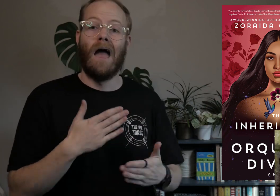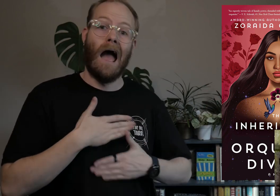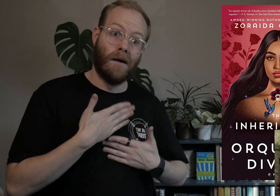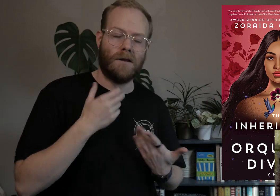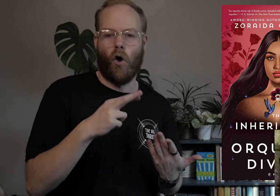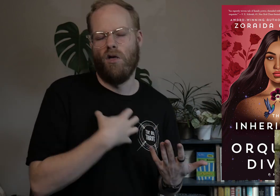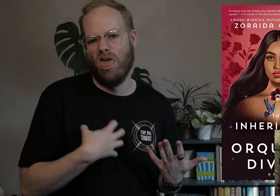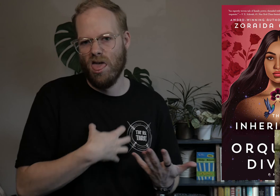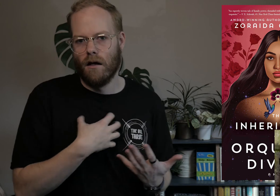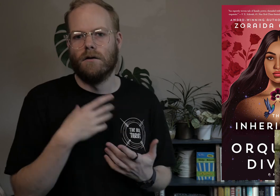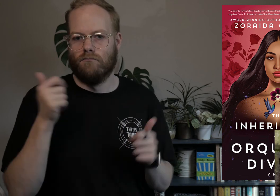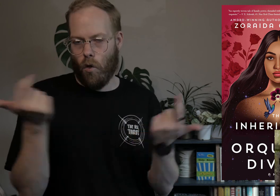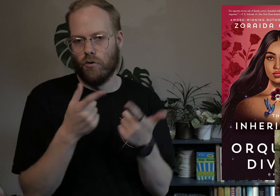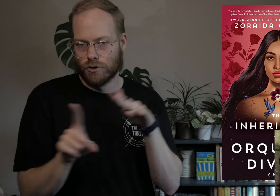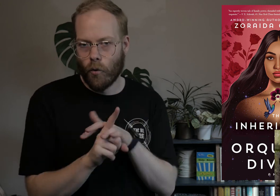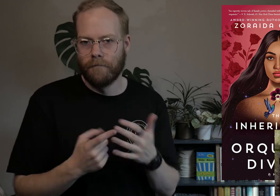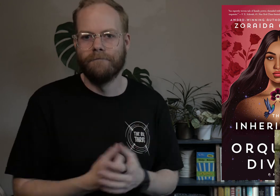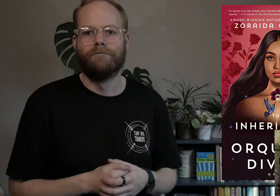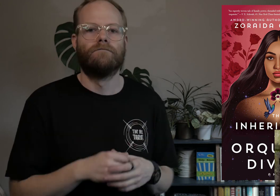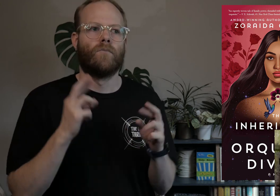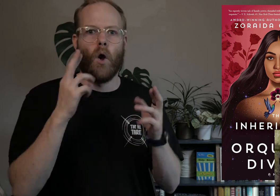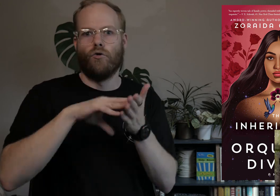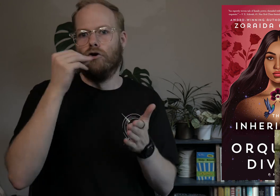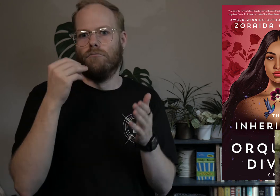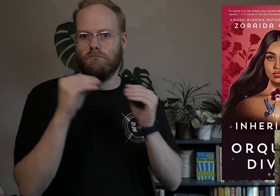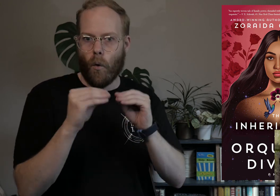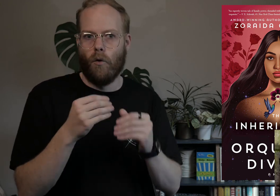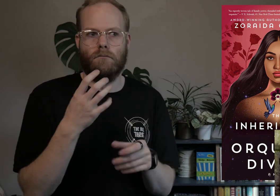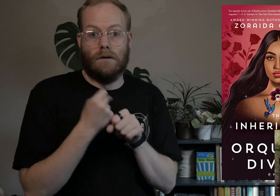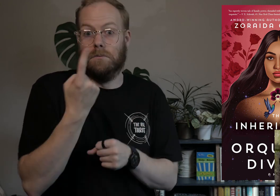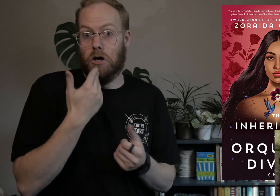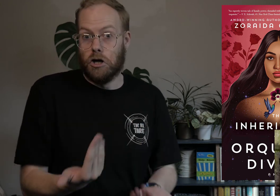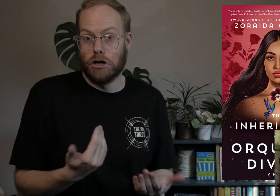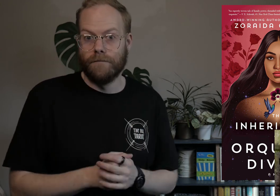Happily or resentfully, they all show up, hoping to learn more and get something good.